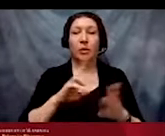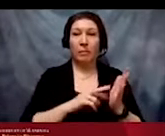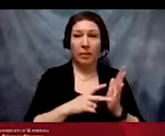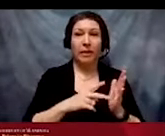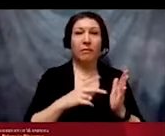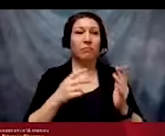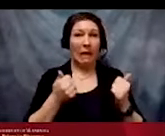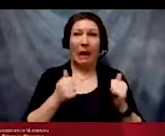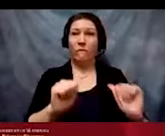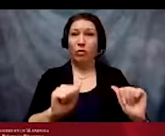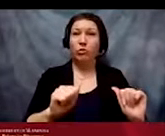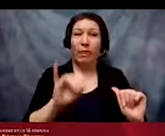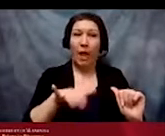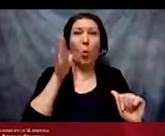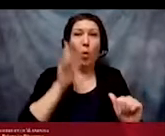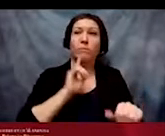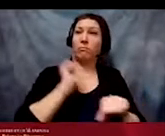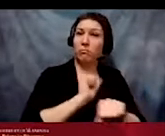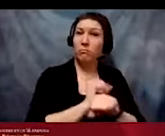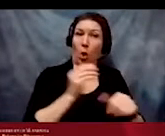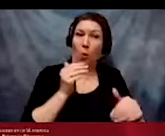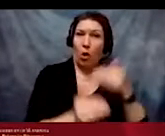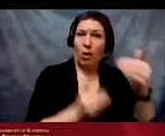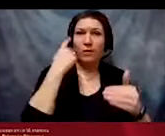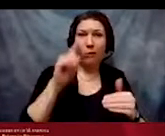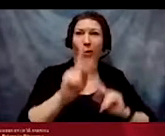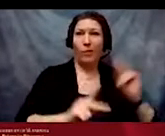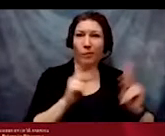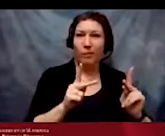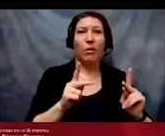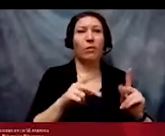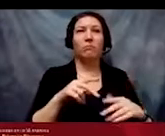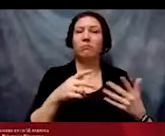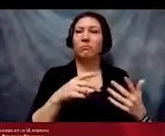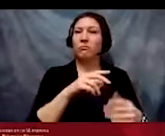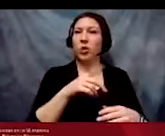that would bring actual progress toward racial and disability equity.